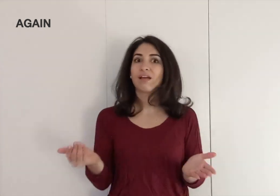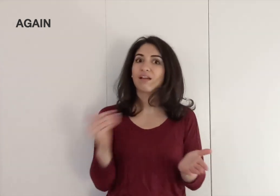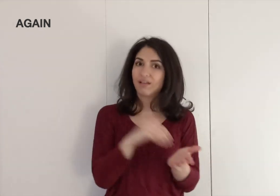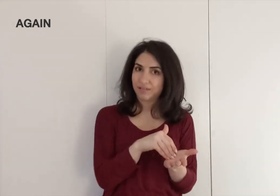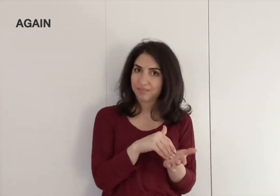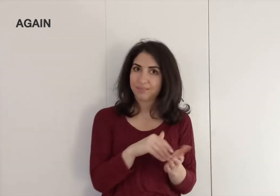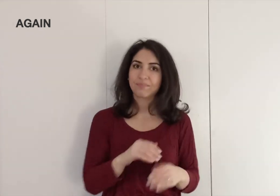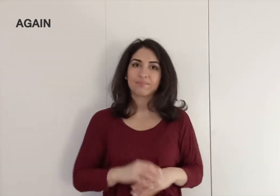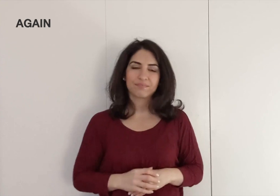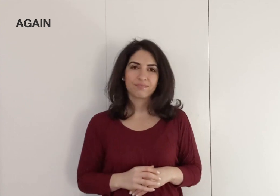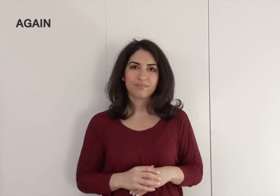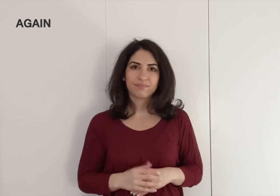AGAIN